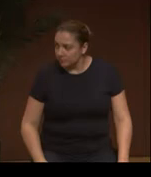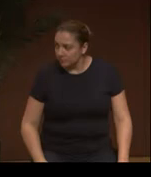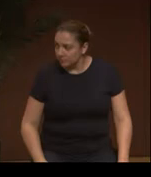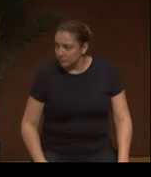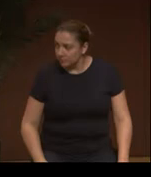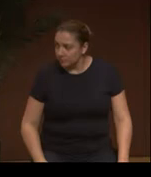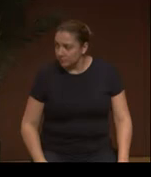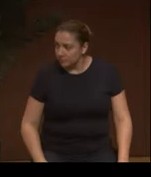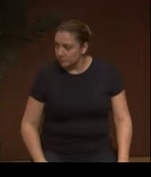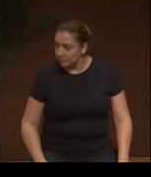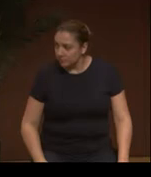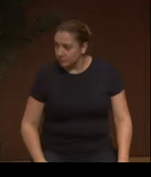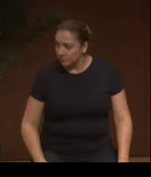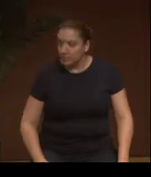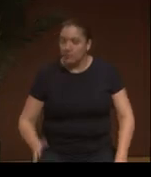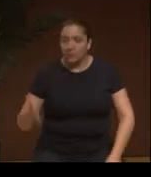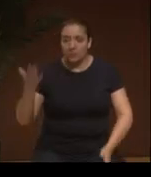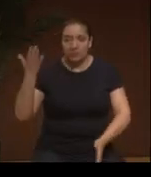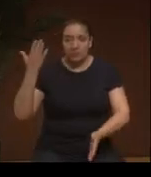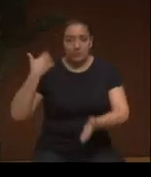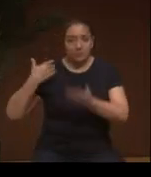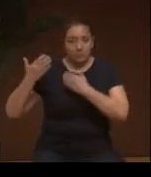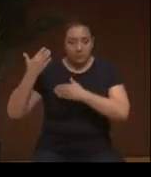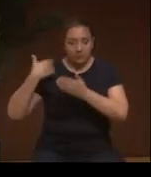I just thought of it.